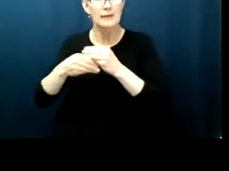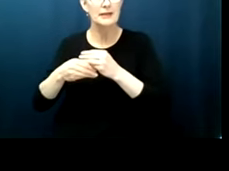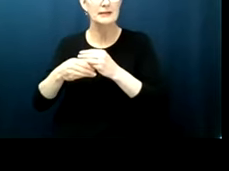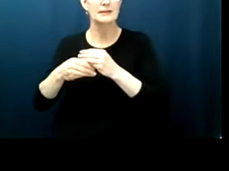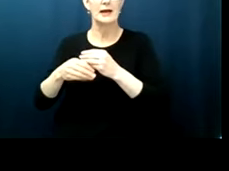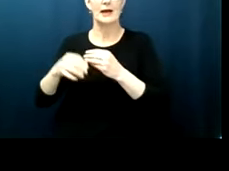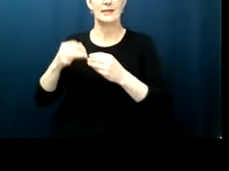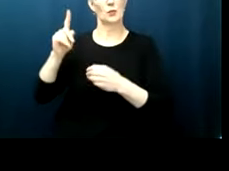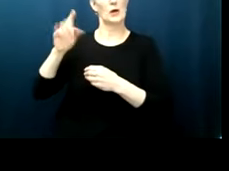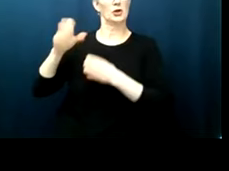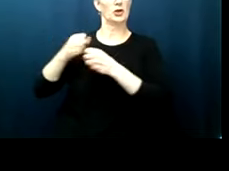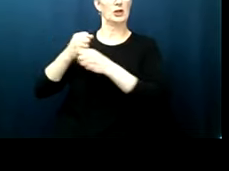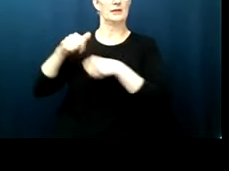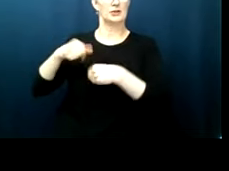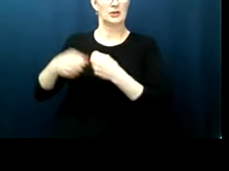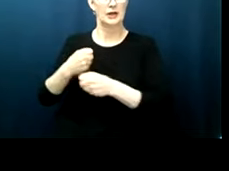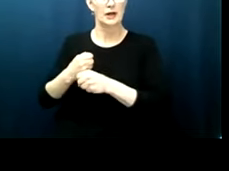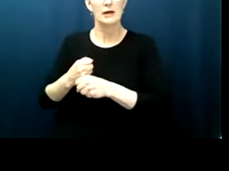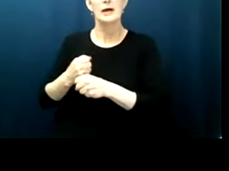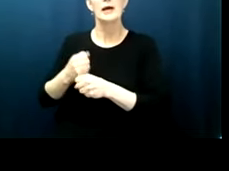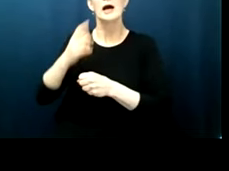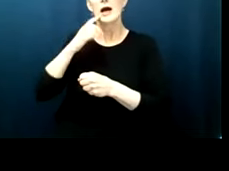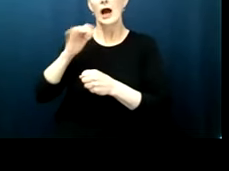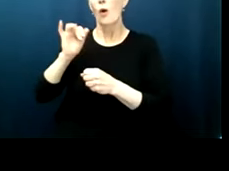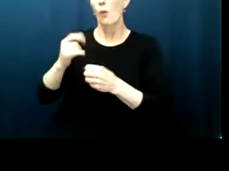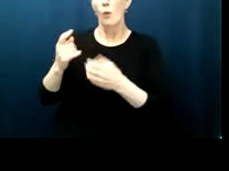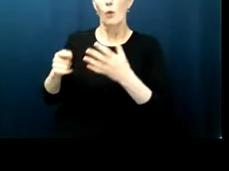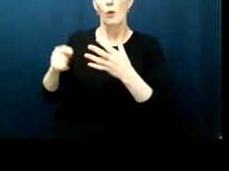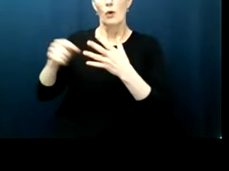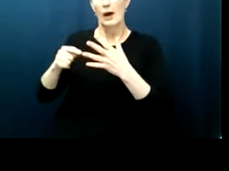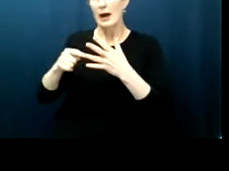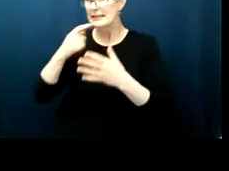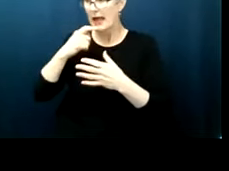banned the poll attacks and the 26th amendment which ensured that young people aged 18 to 21 who